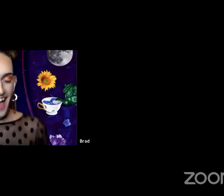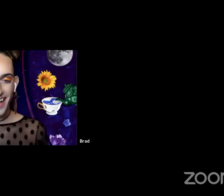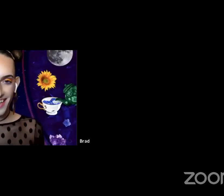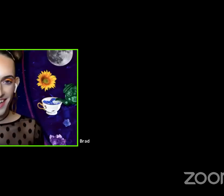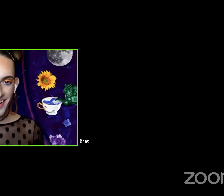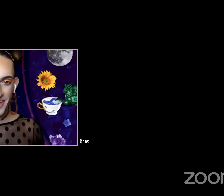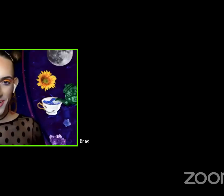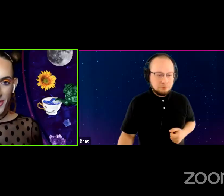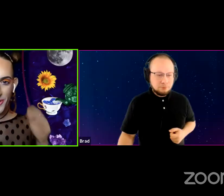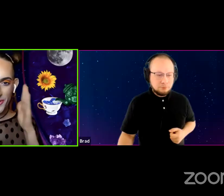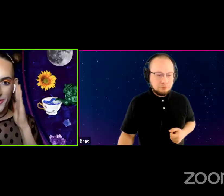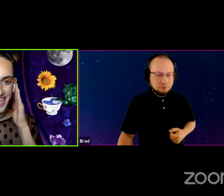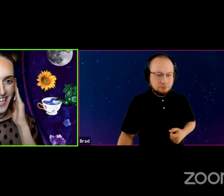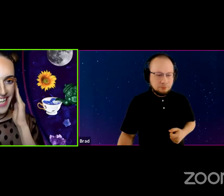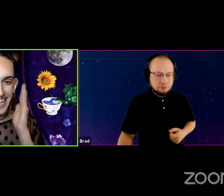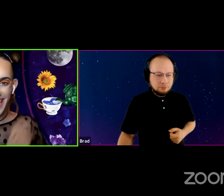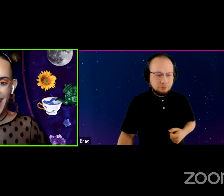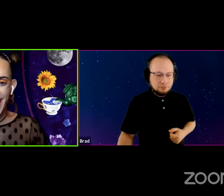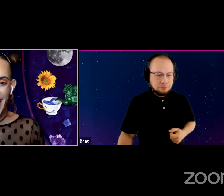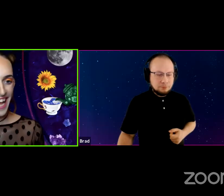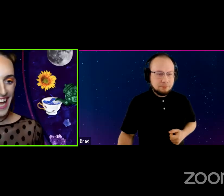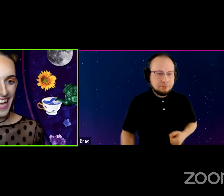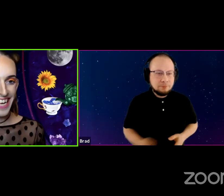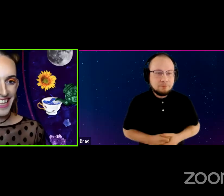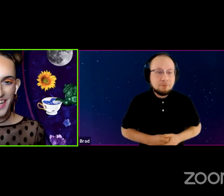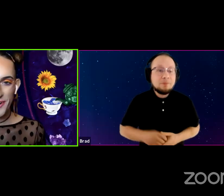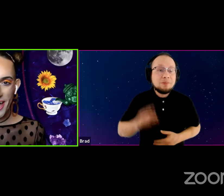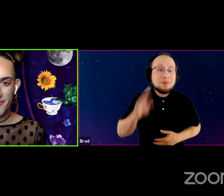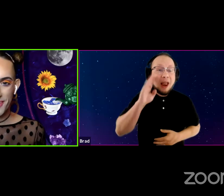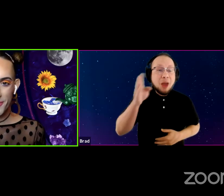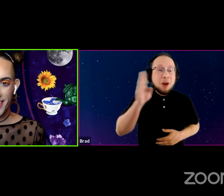Hello? Hello, everyone.